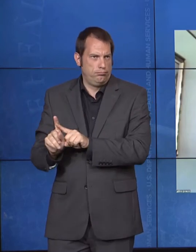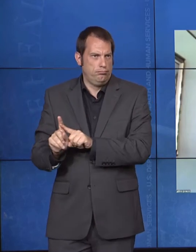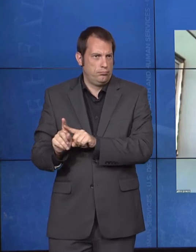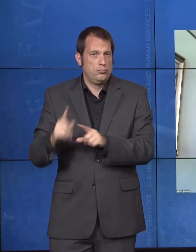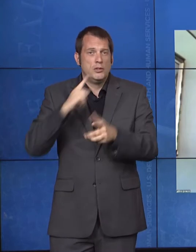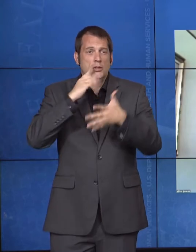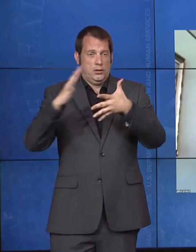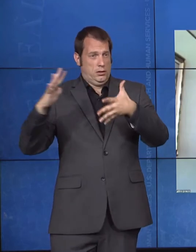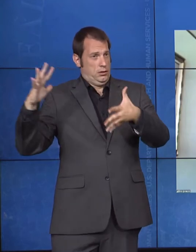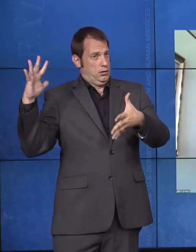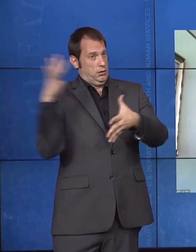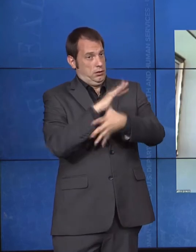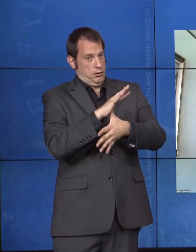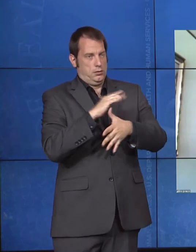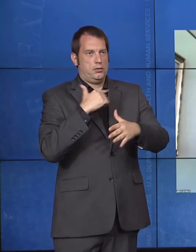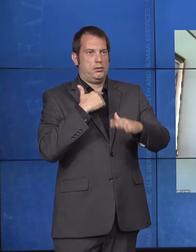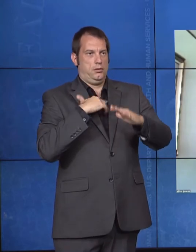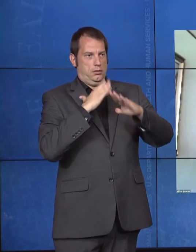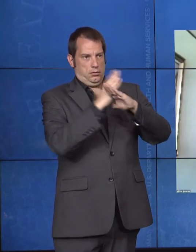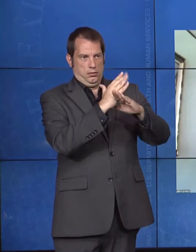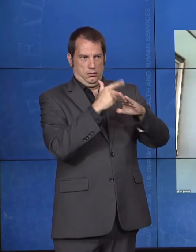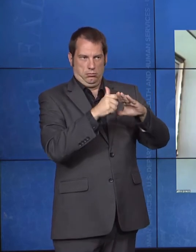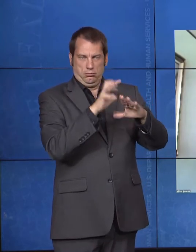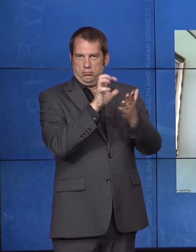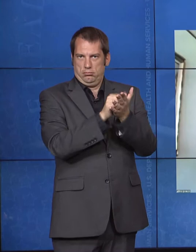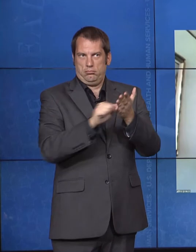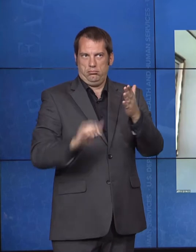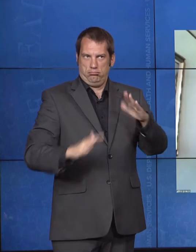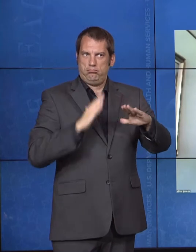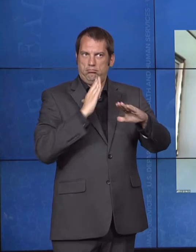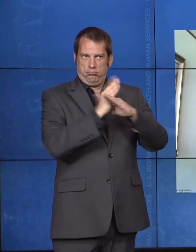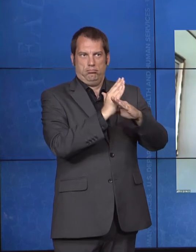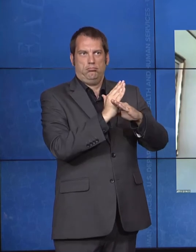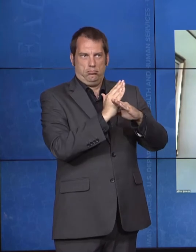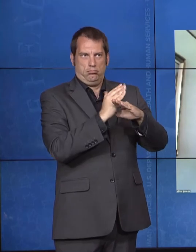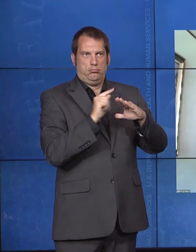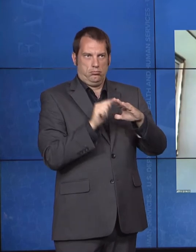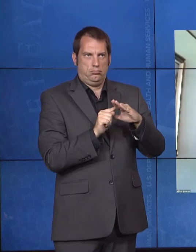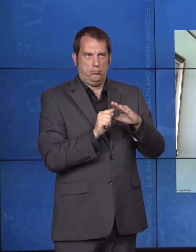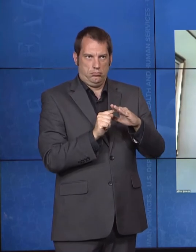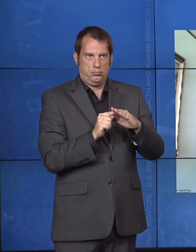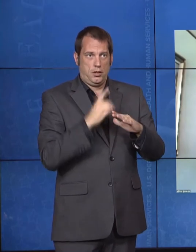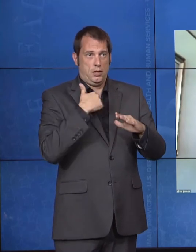Primary prevention means up front. We wrap around a family, whether their child has a